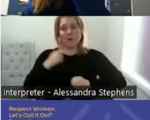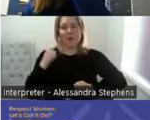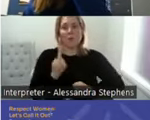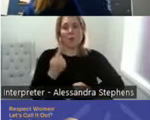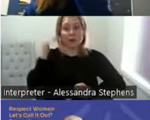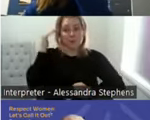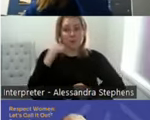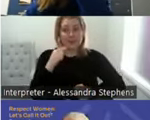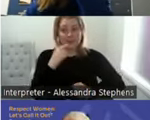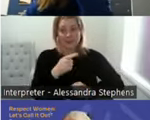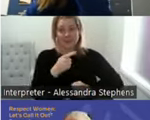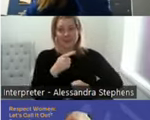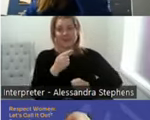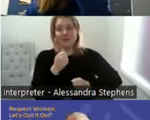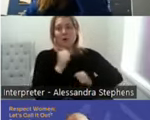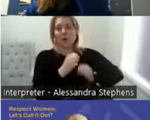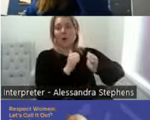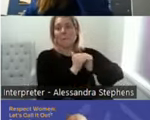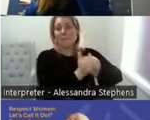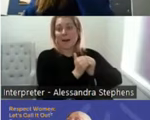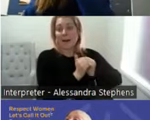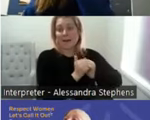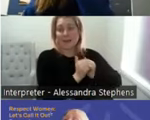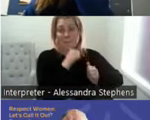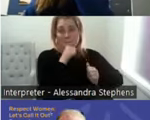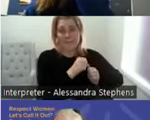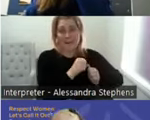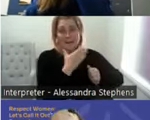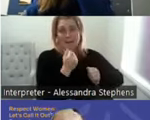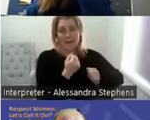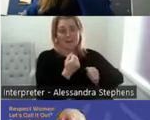happened to their sex life because he figured out other ways of being able to please her.